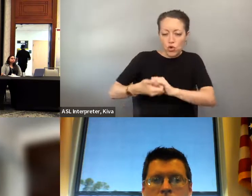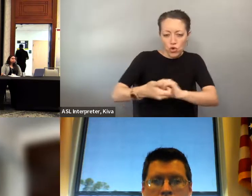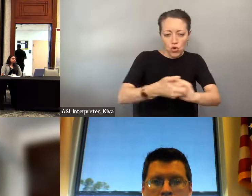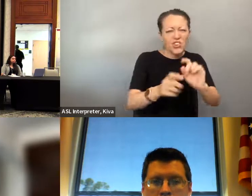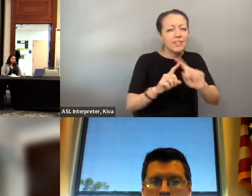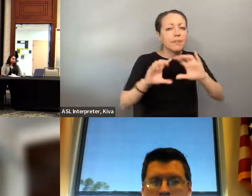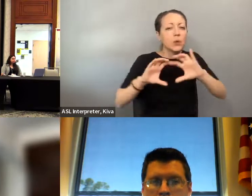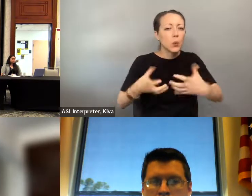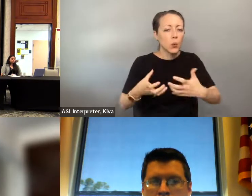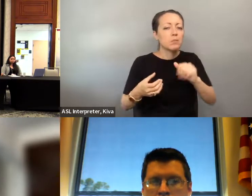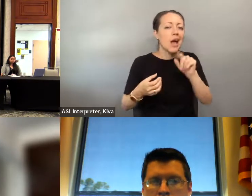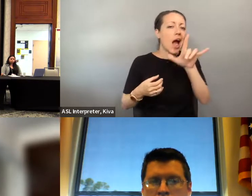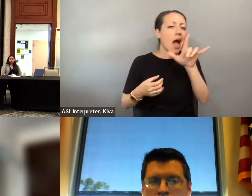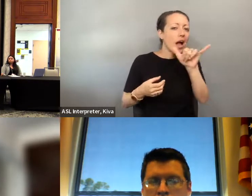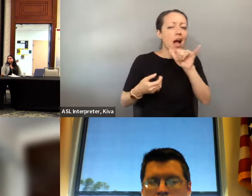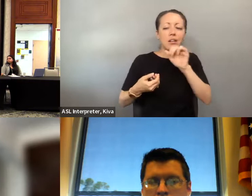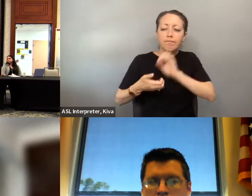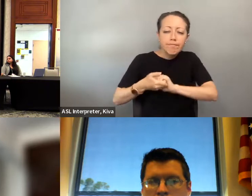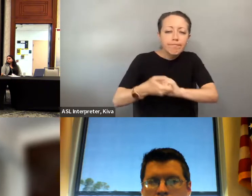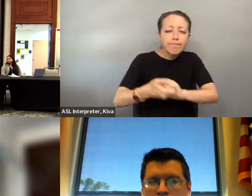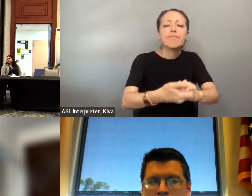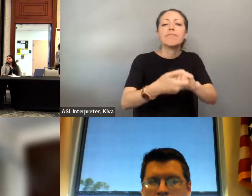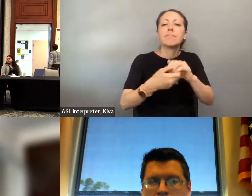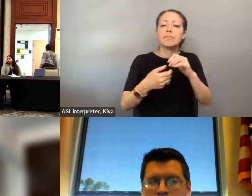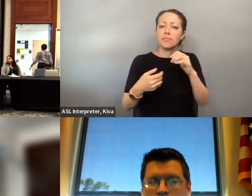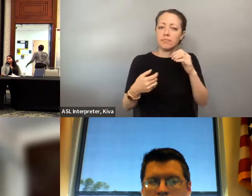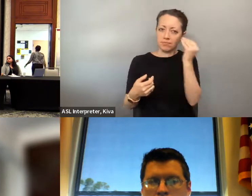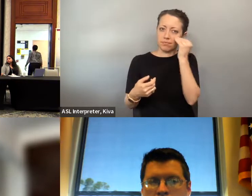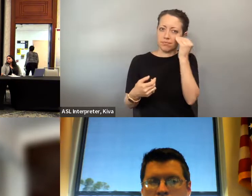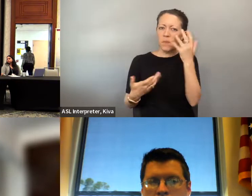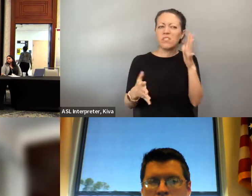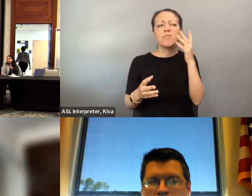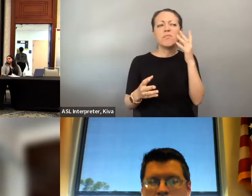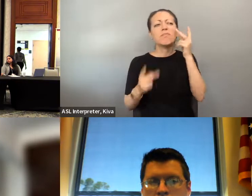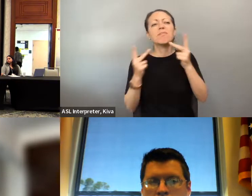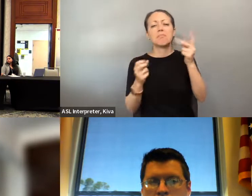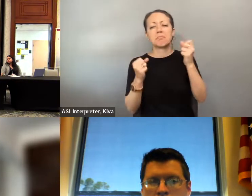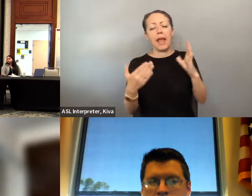separate. We see them as very , very close. So we're